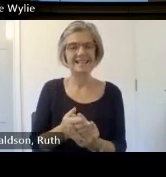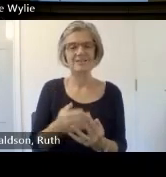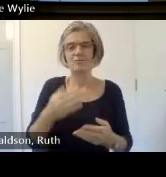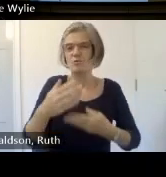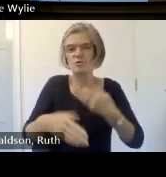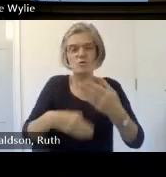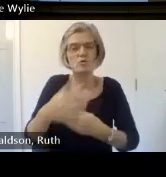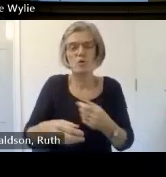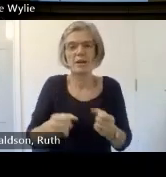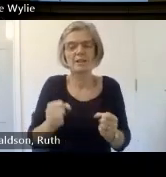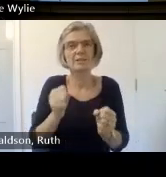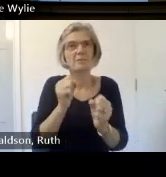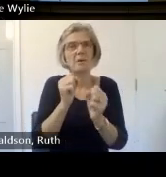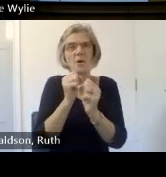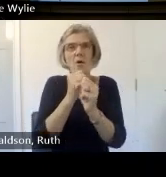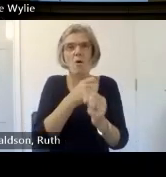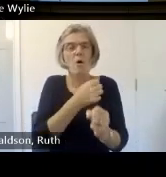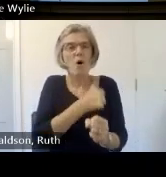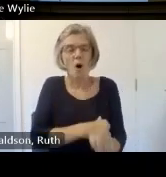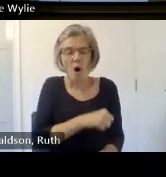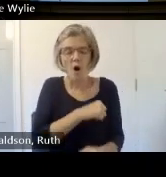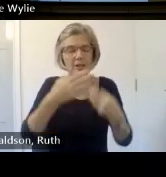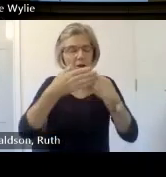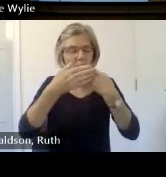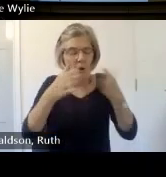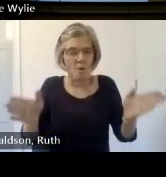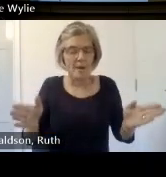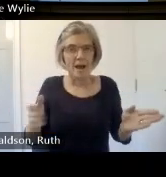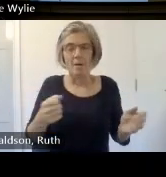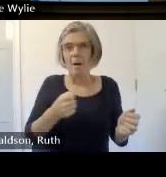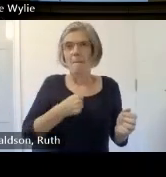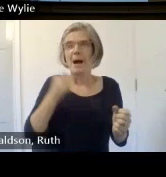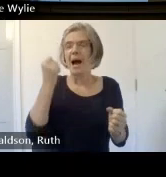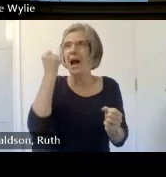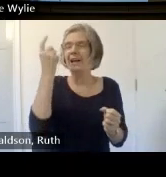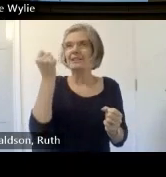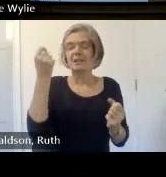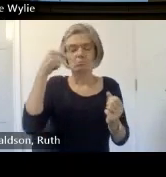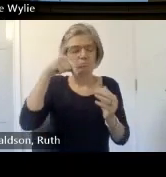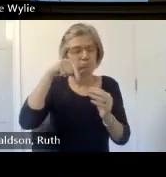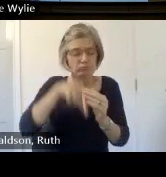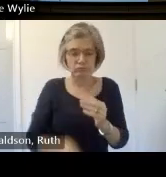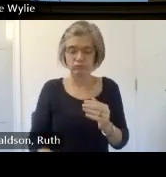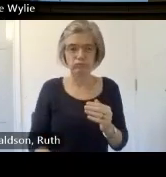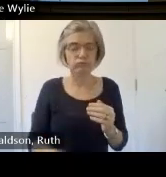stories gave me a whole new broader deeper understanding of and appreciation for the